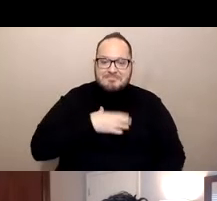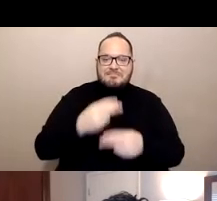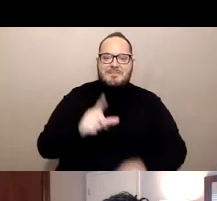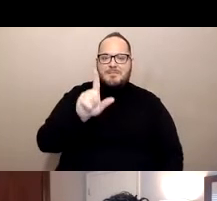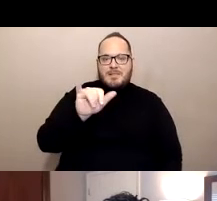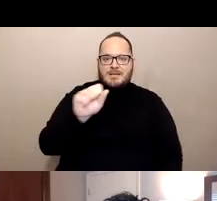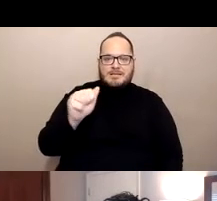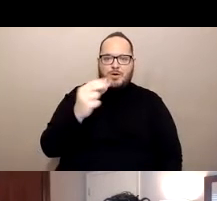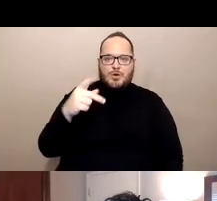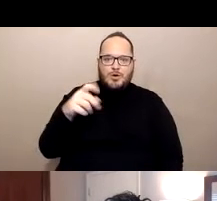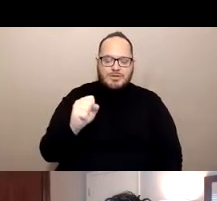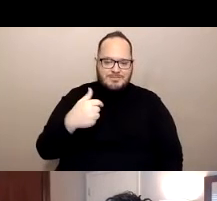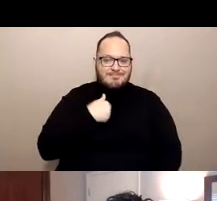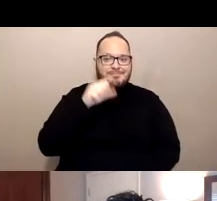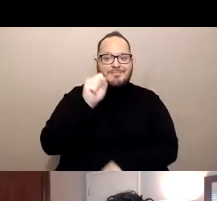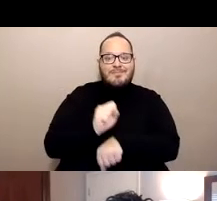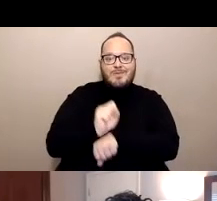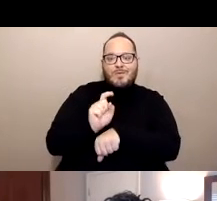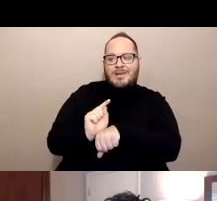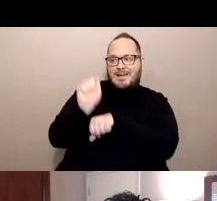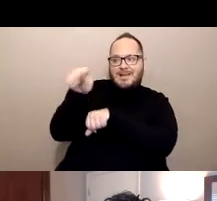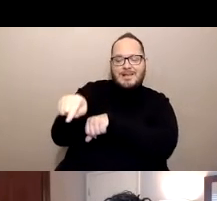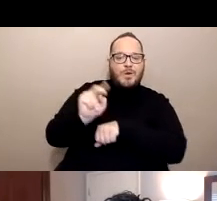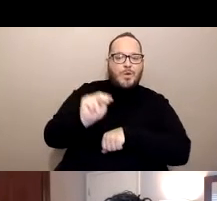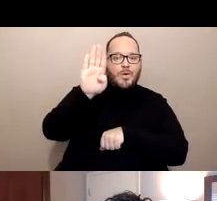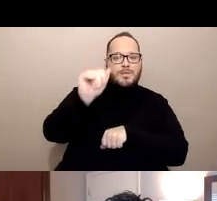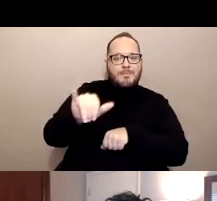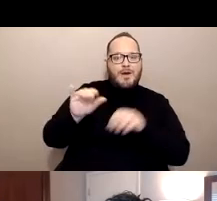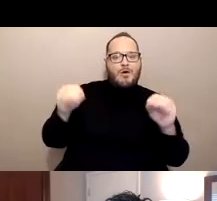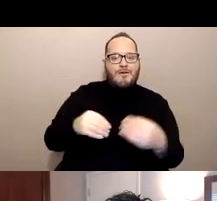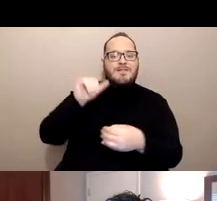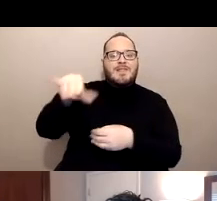and I work over in the North Bay office which is located in the city of Vallejo.